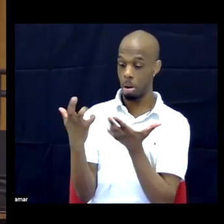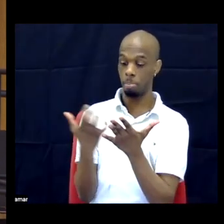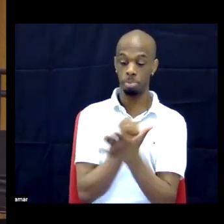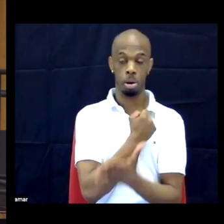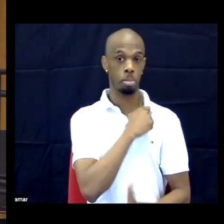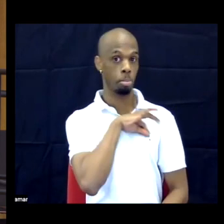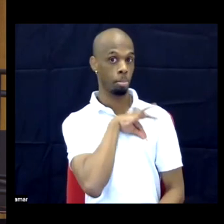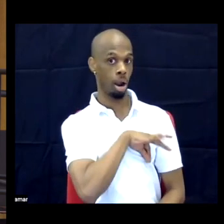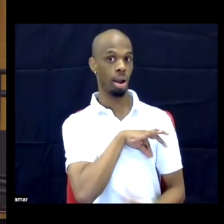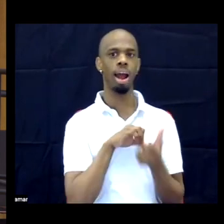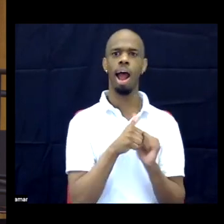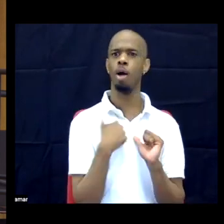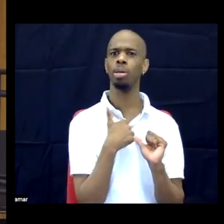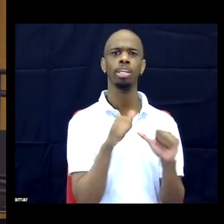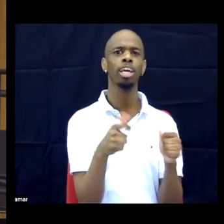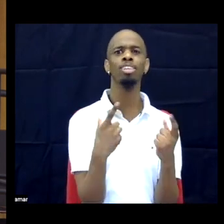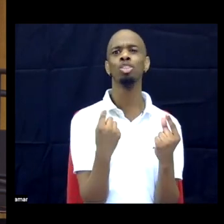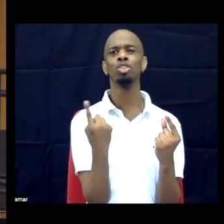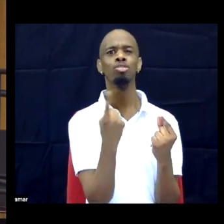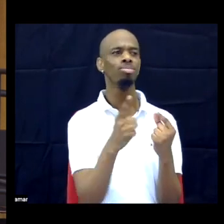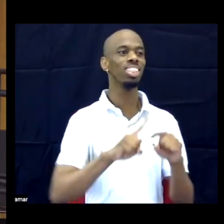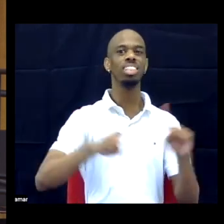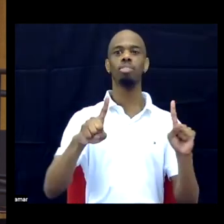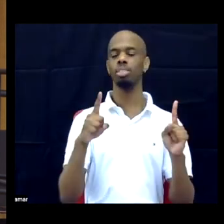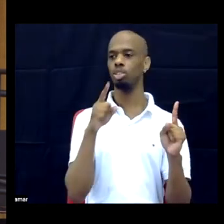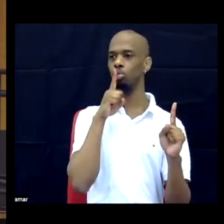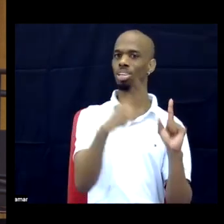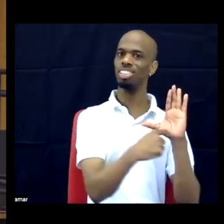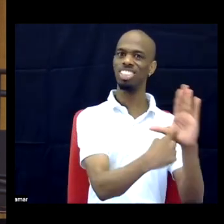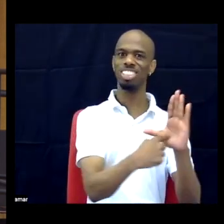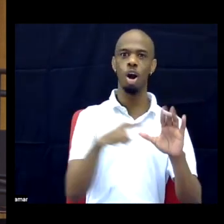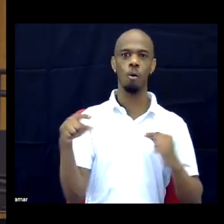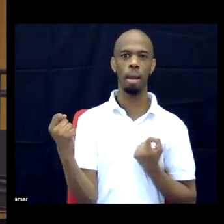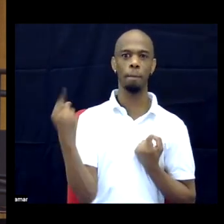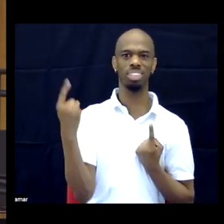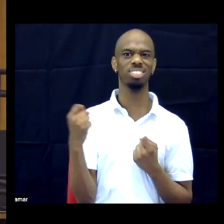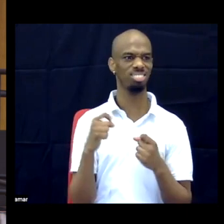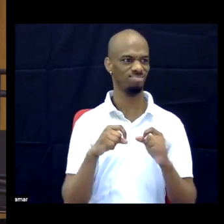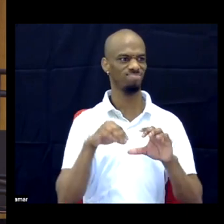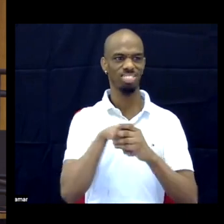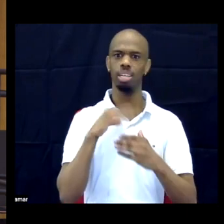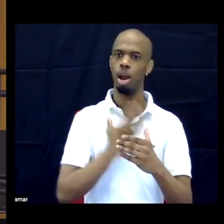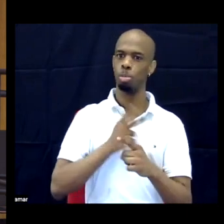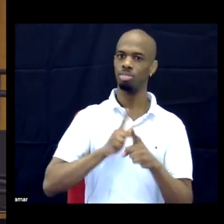what we all picked up on and to work on our professional lives. DR.